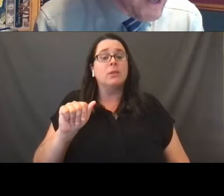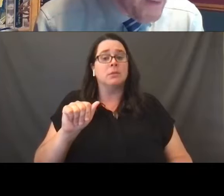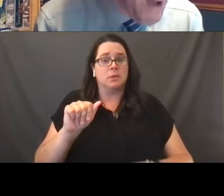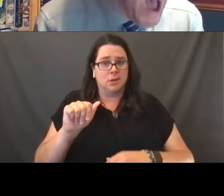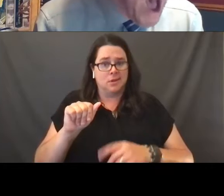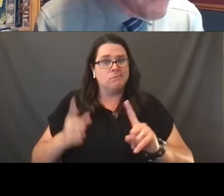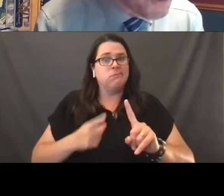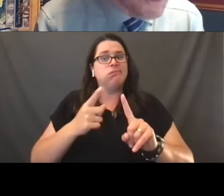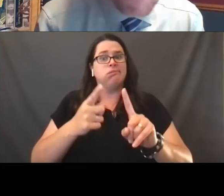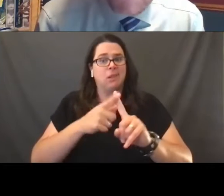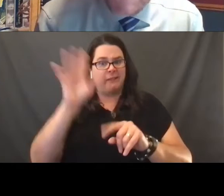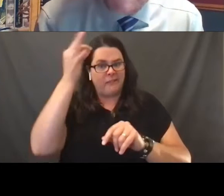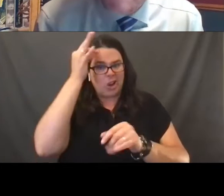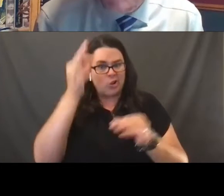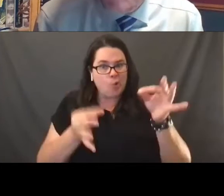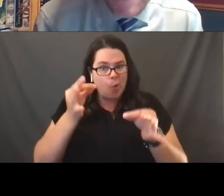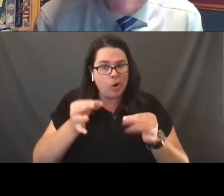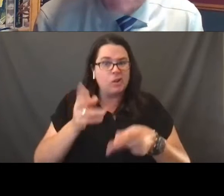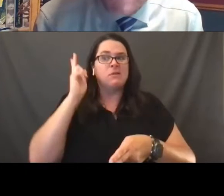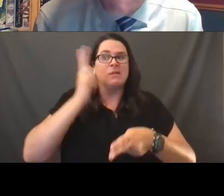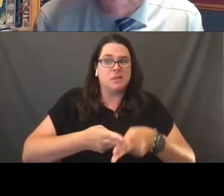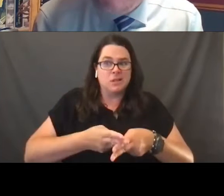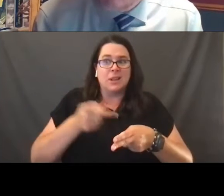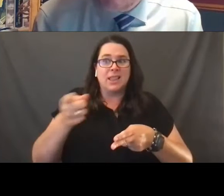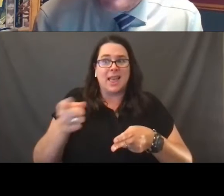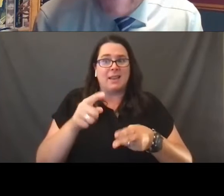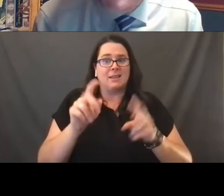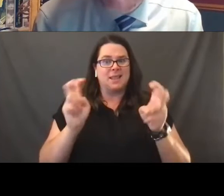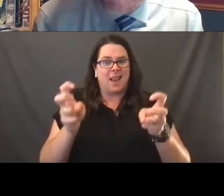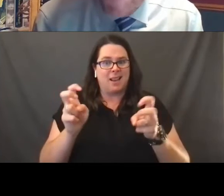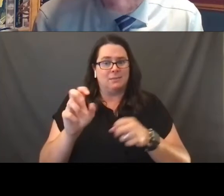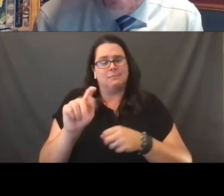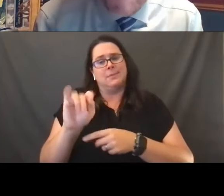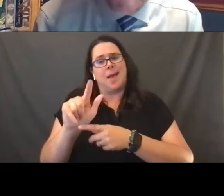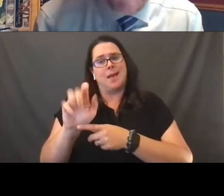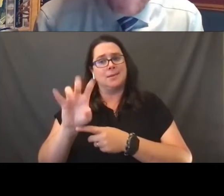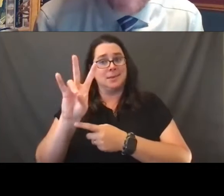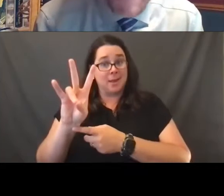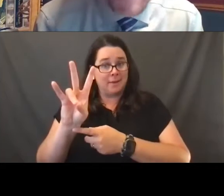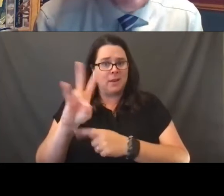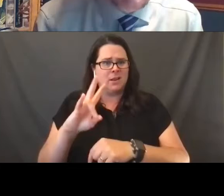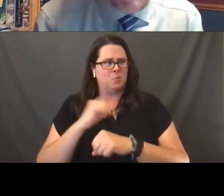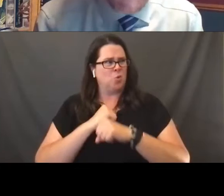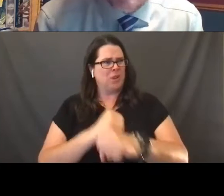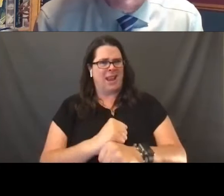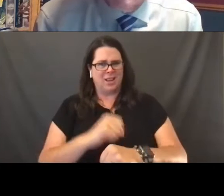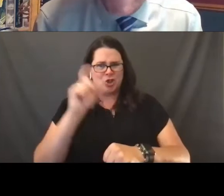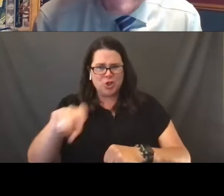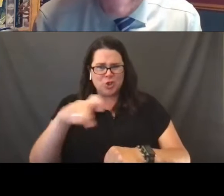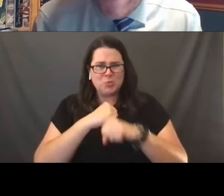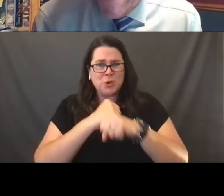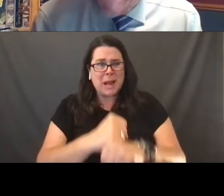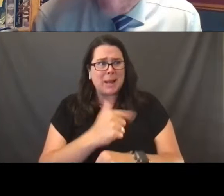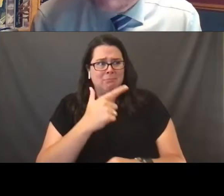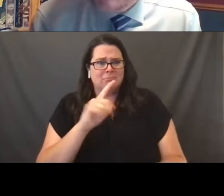and brought it up on this notion that this Title VII should protect him from being fired simply because he is gay.